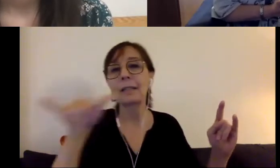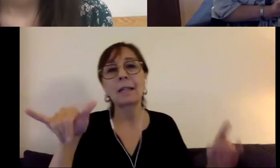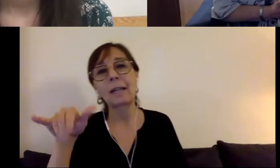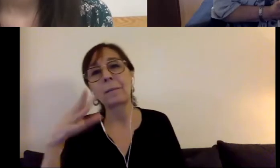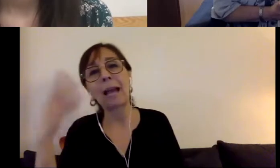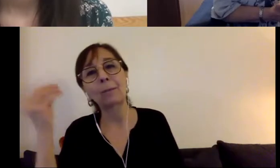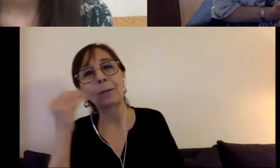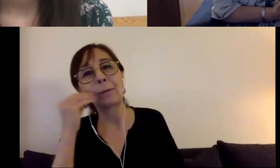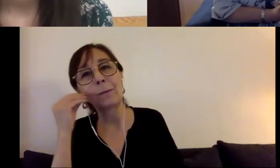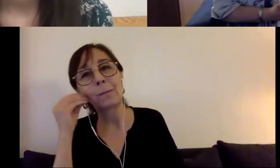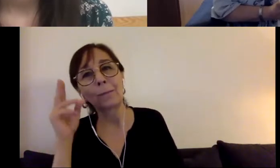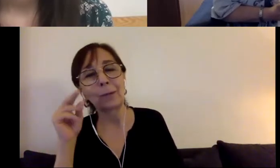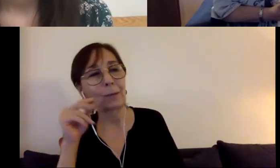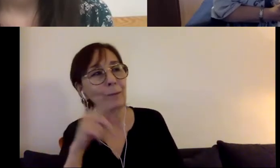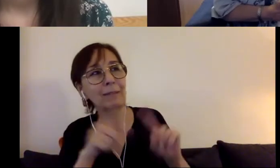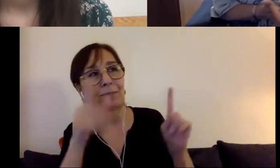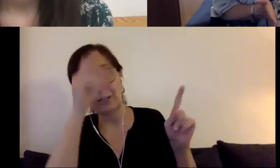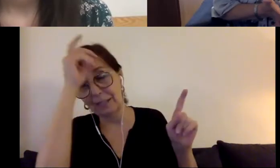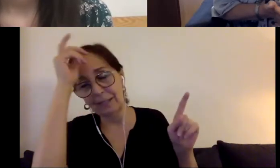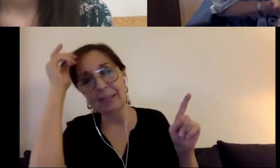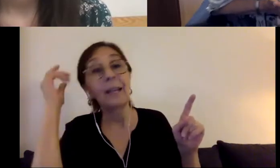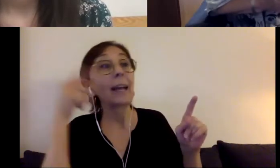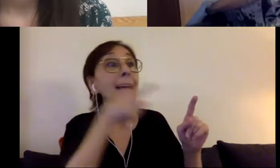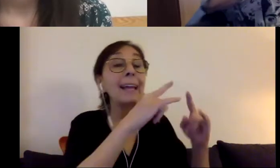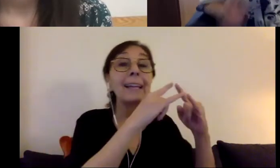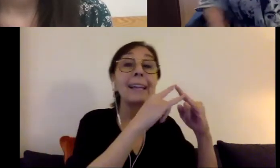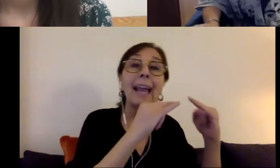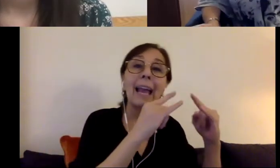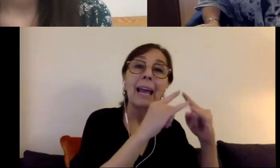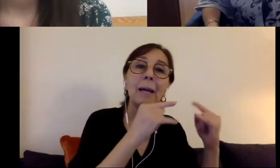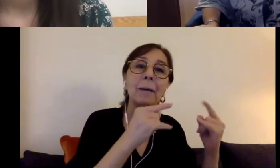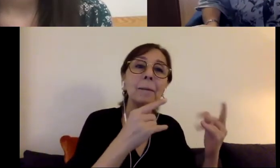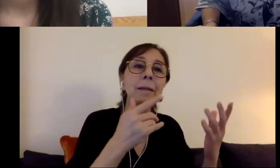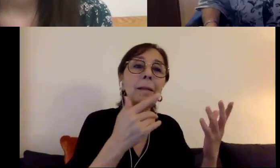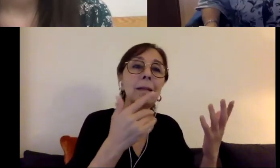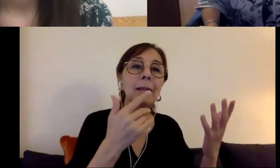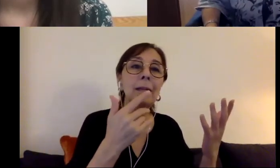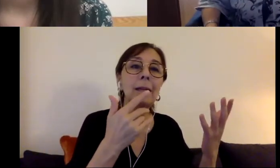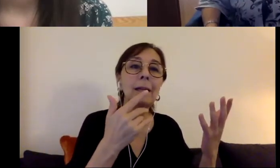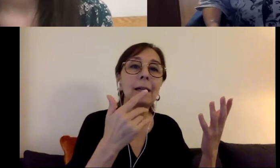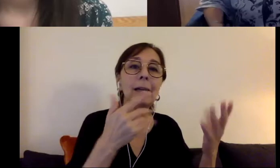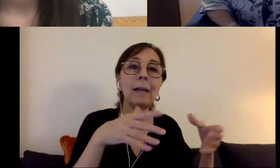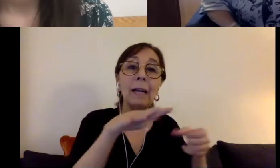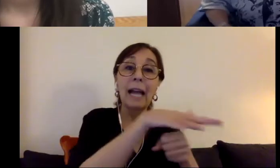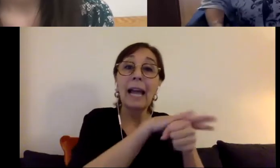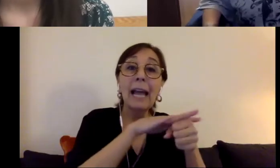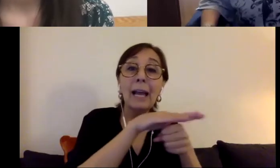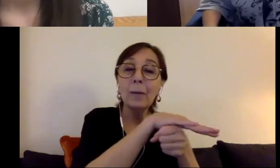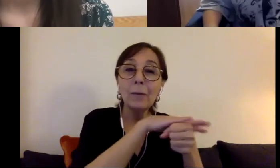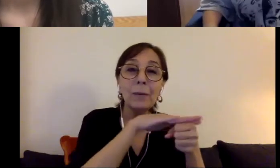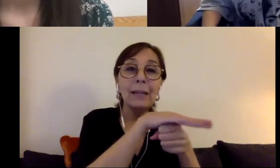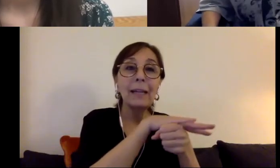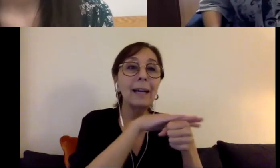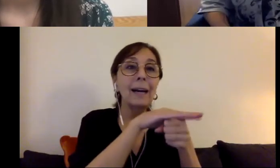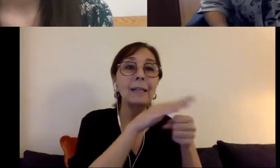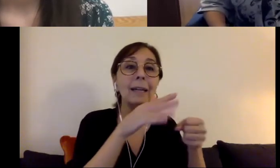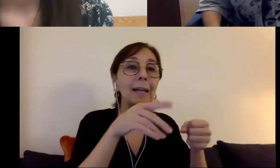Because in camp there was a limited geographical area, there were people there who could